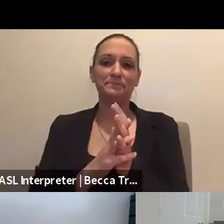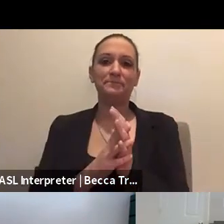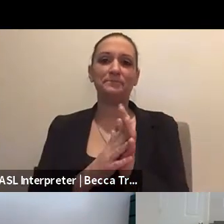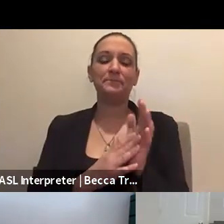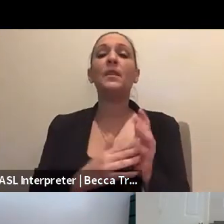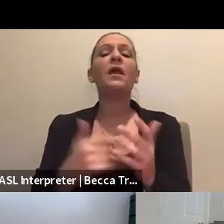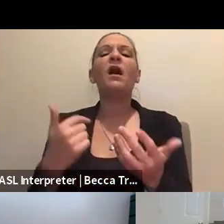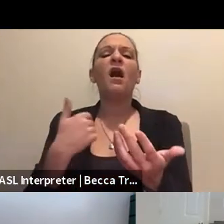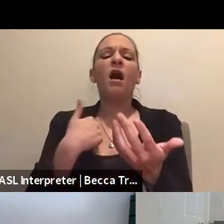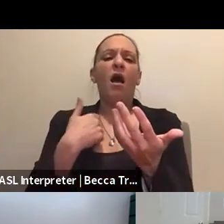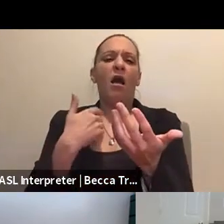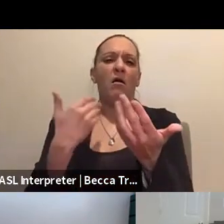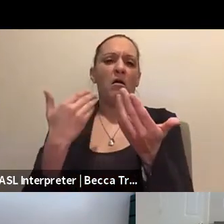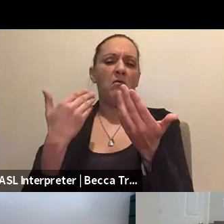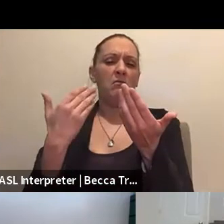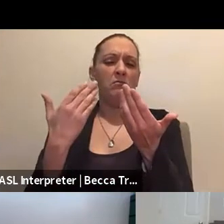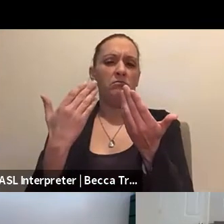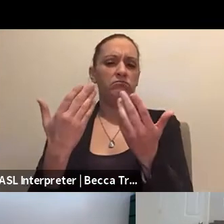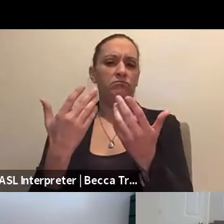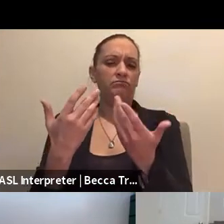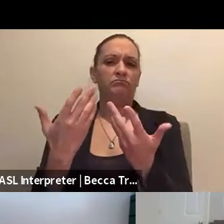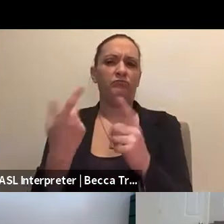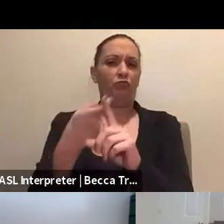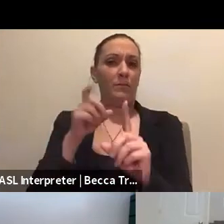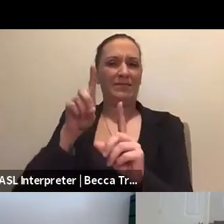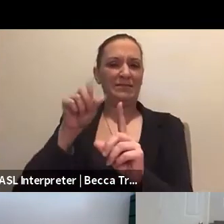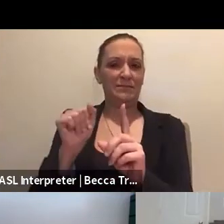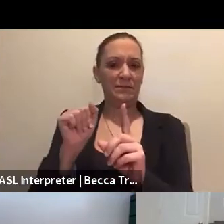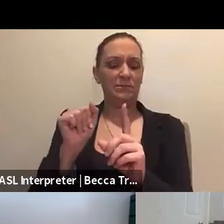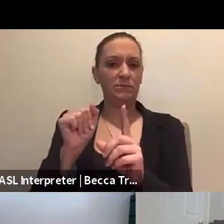I'll take it from the Disability Integration perspective.